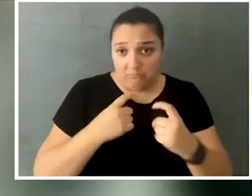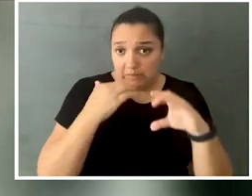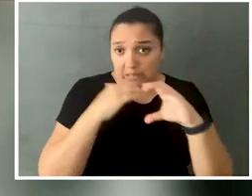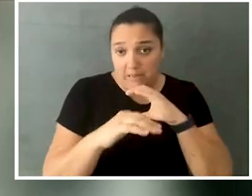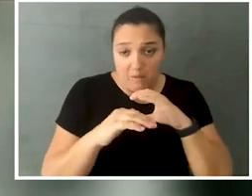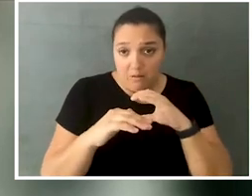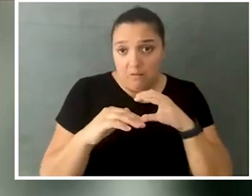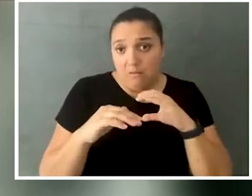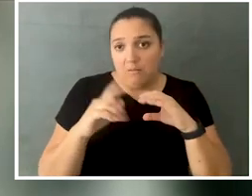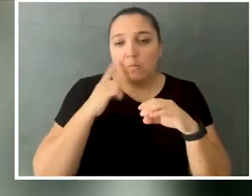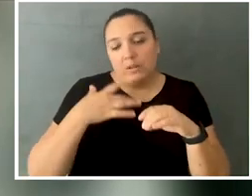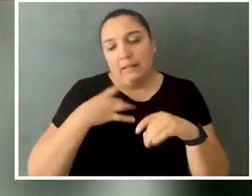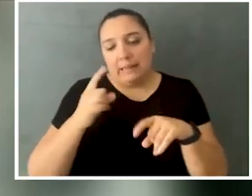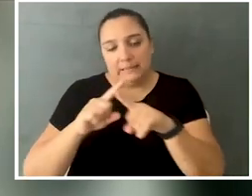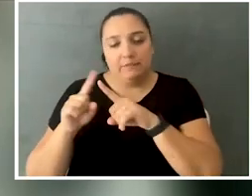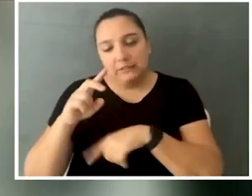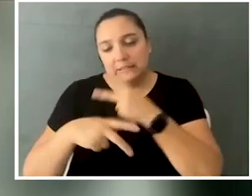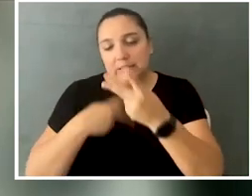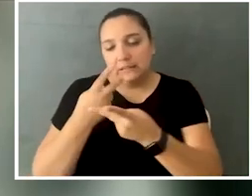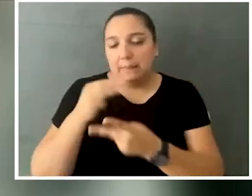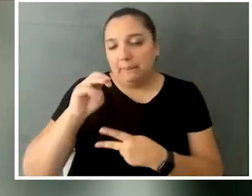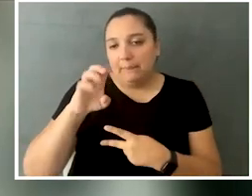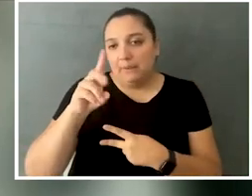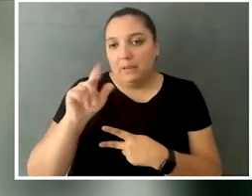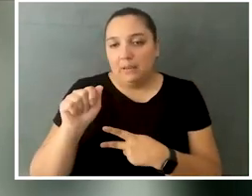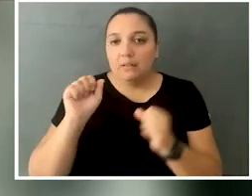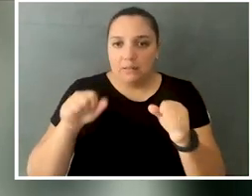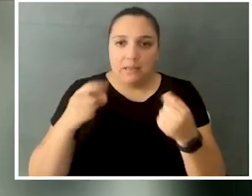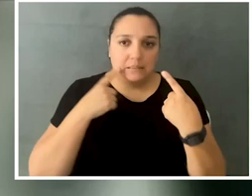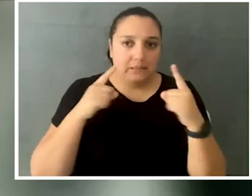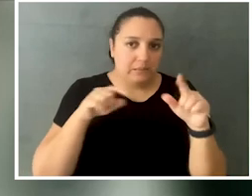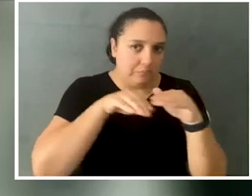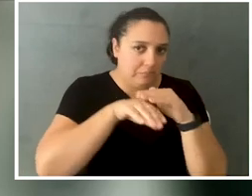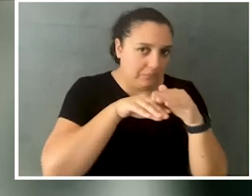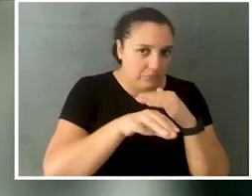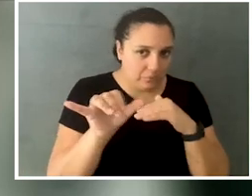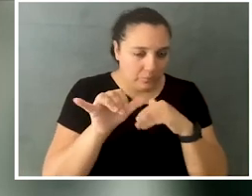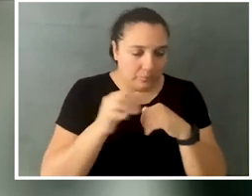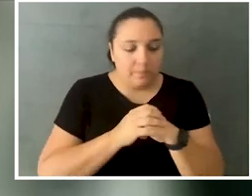because we like to have alternative forms of media just to make it as accessible as possible,